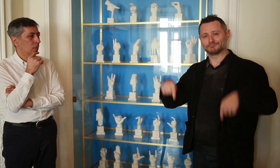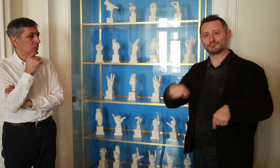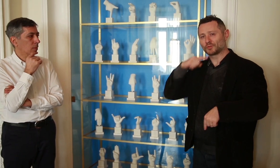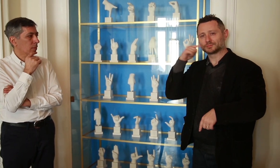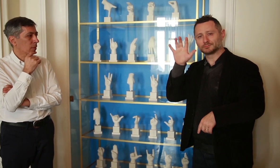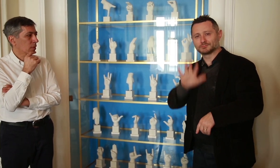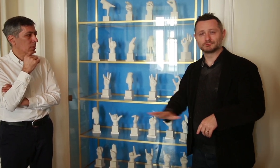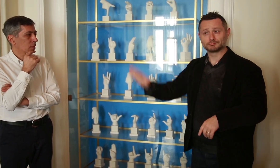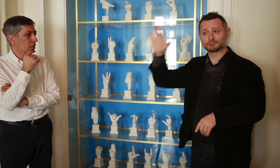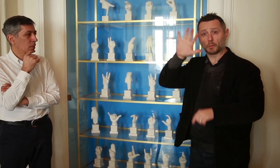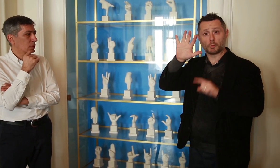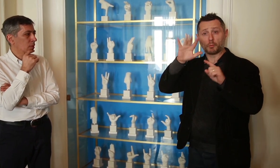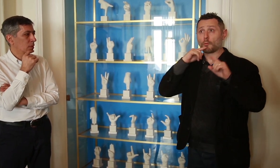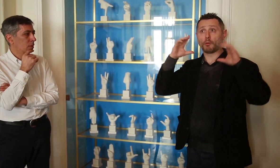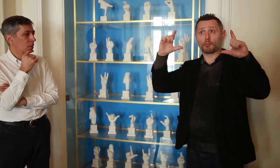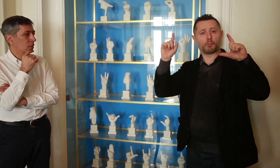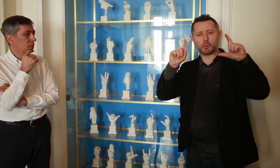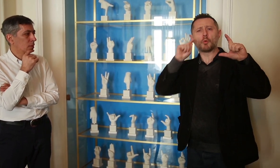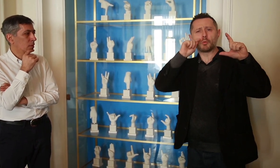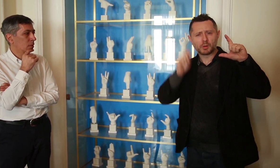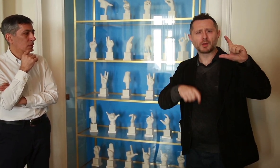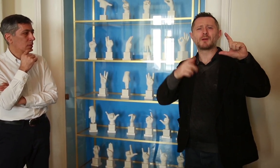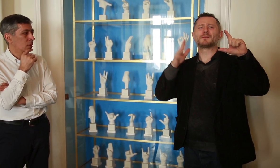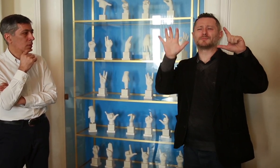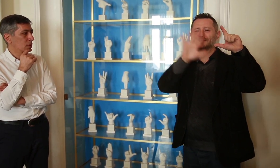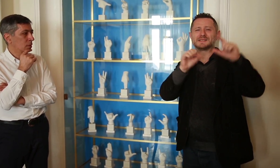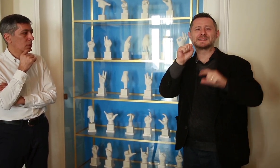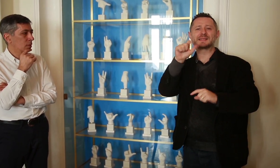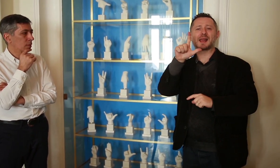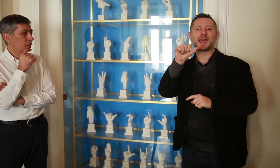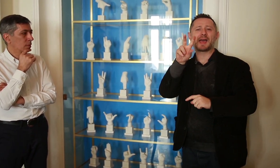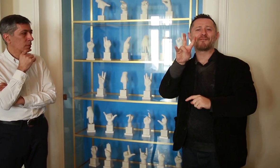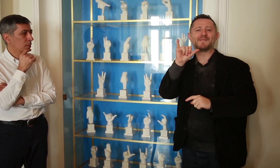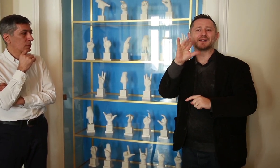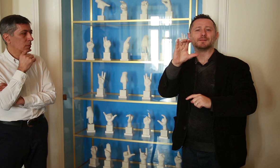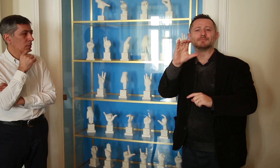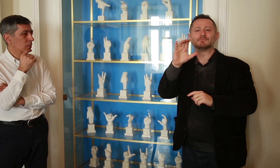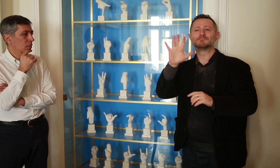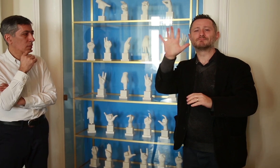Pavel S.: Hmm, there is a Deaf man in South Africa who is an animator. Other than him, I haven’t met anyone else.